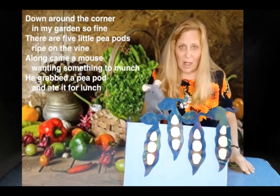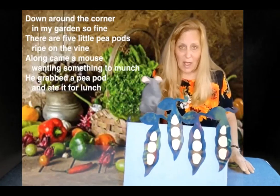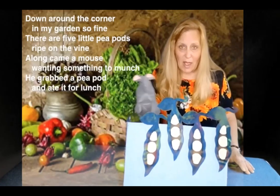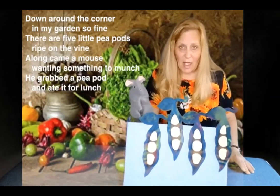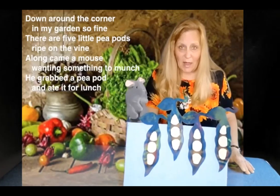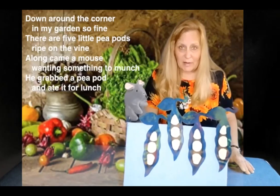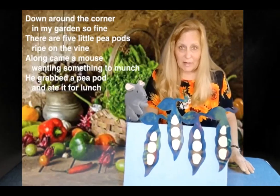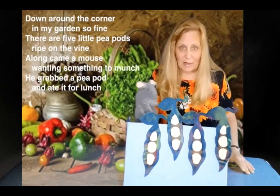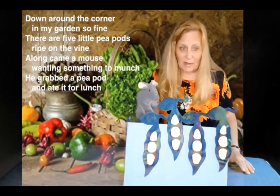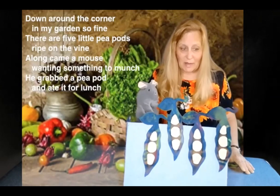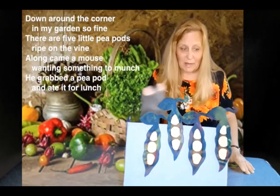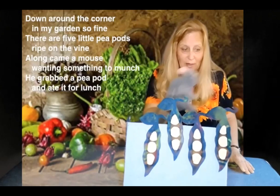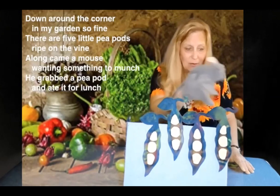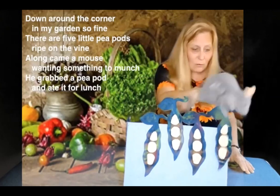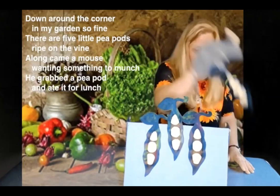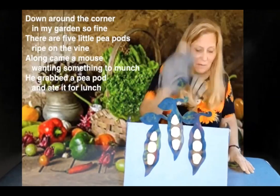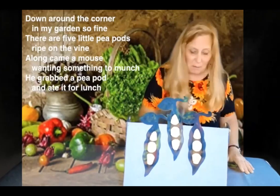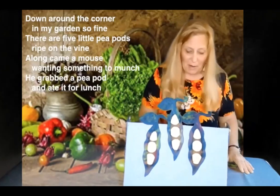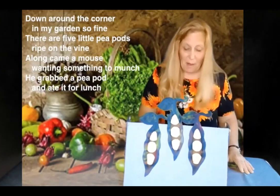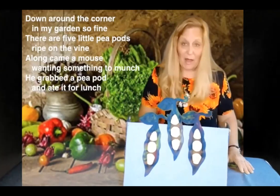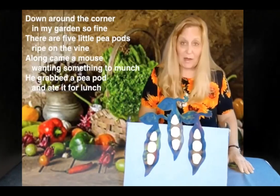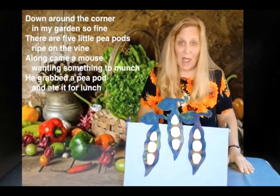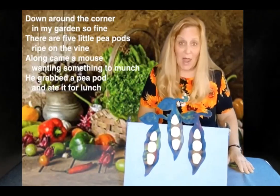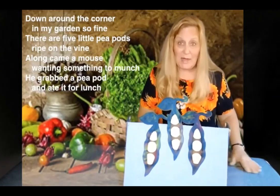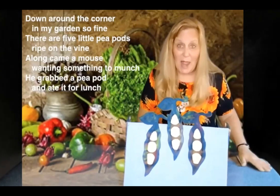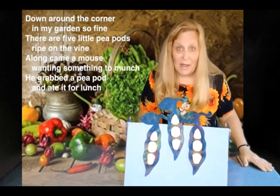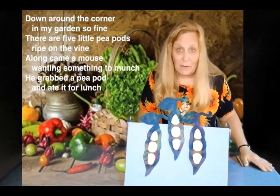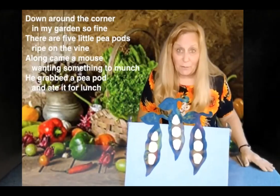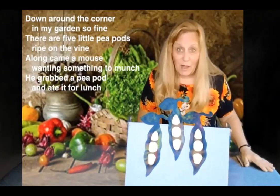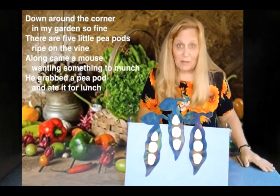And he grabbed a pea pod and he ate it for lunch.